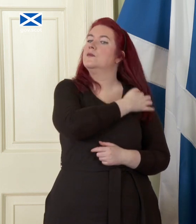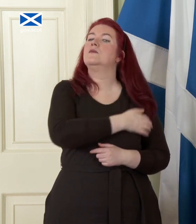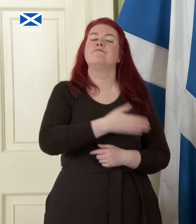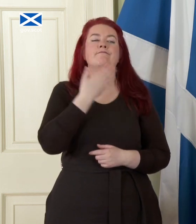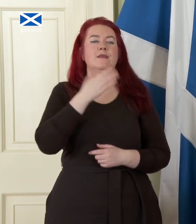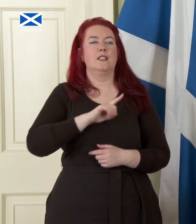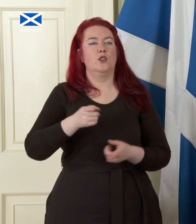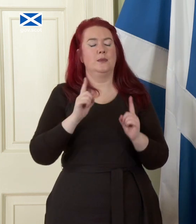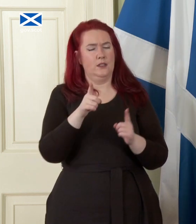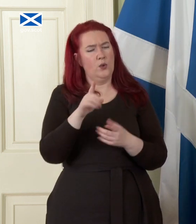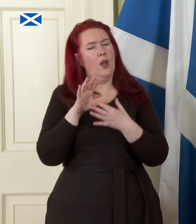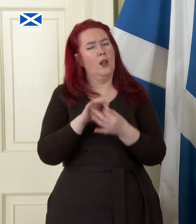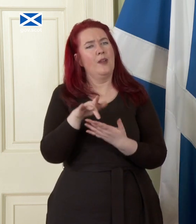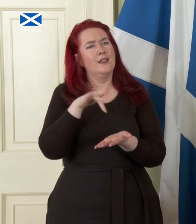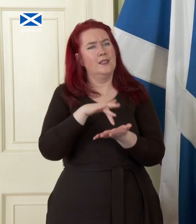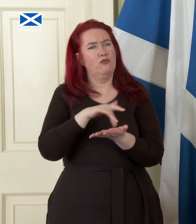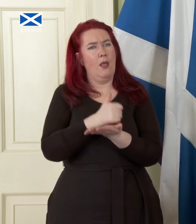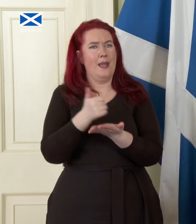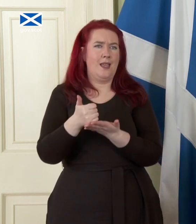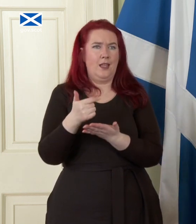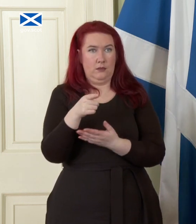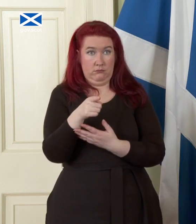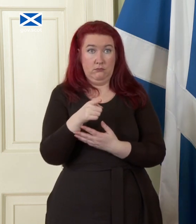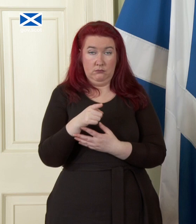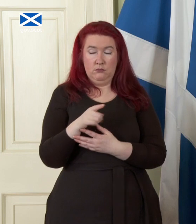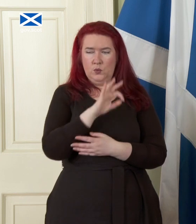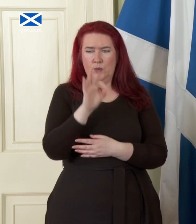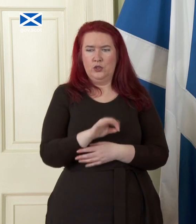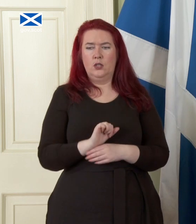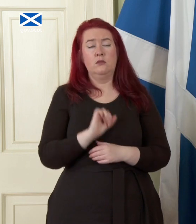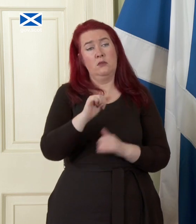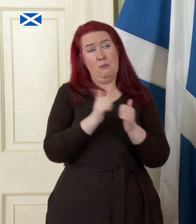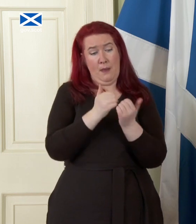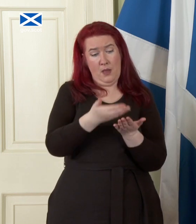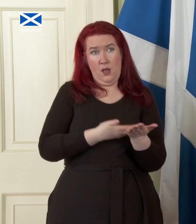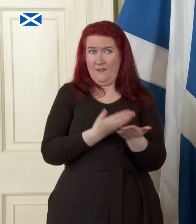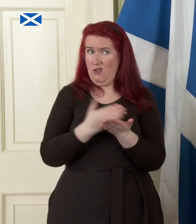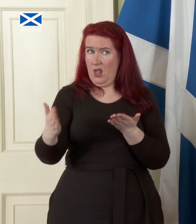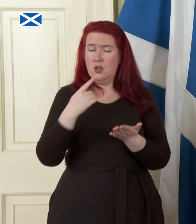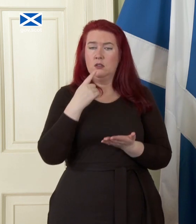on from the Central Bank question so your paper is very clear that the central bank will be in